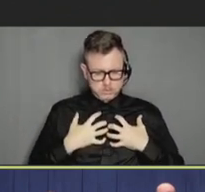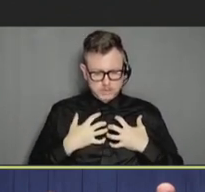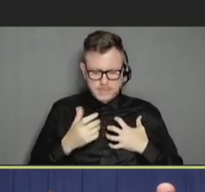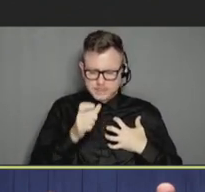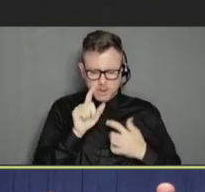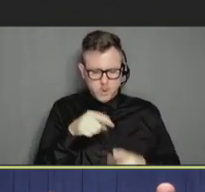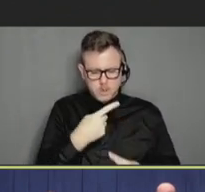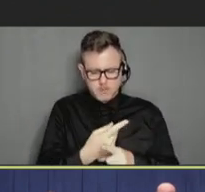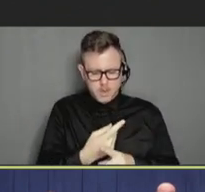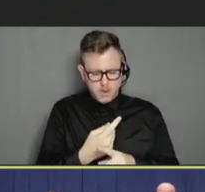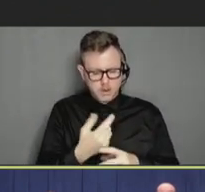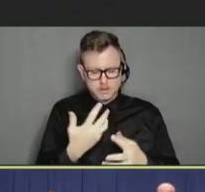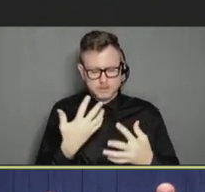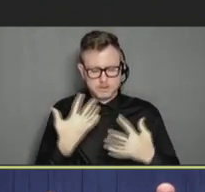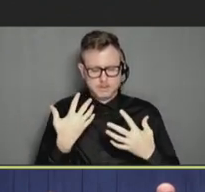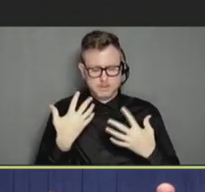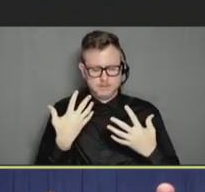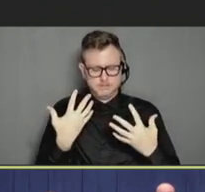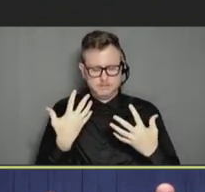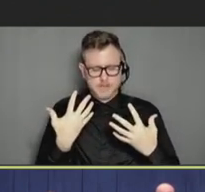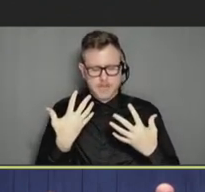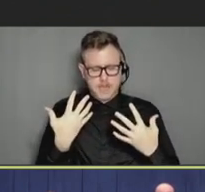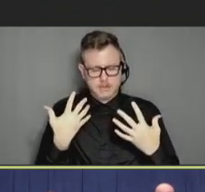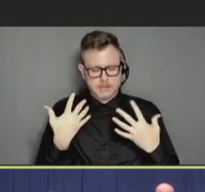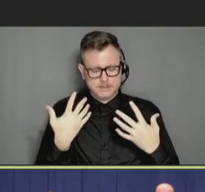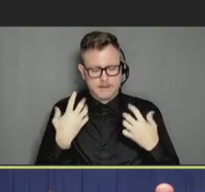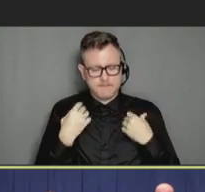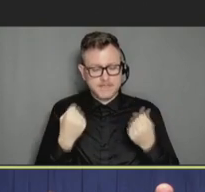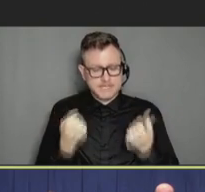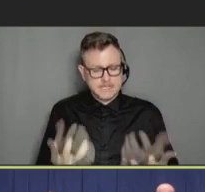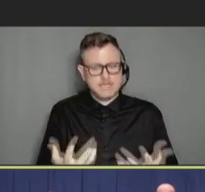just actually became animosity towards patients who had gotten vaccinated.